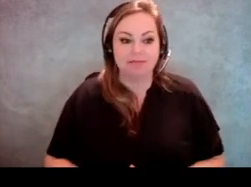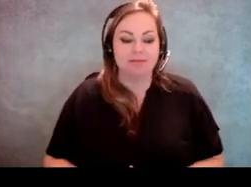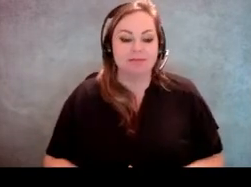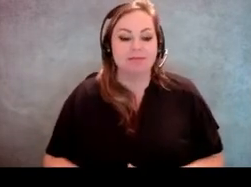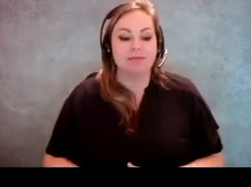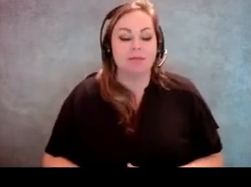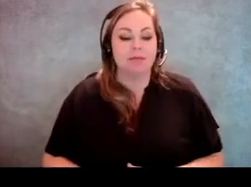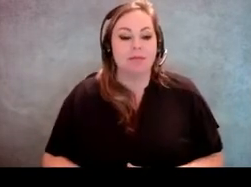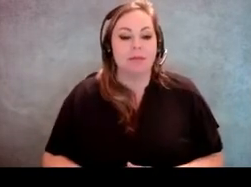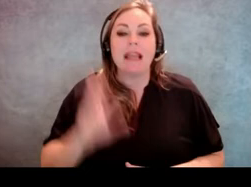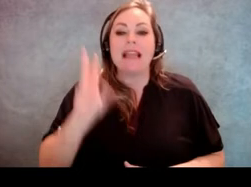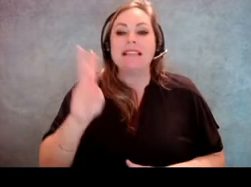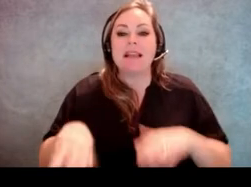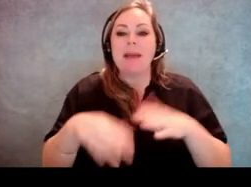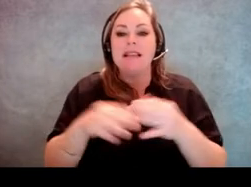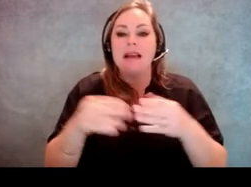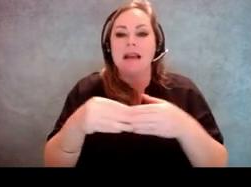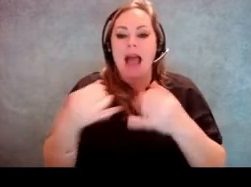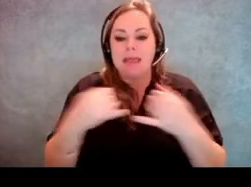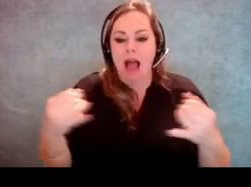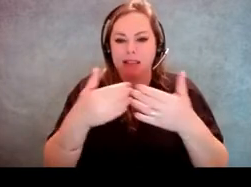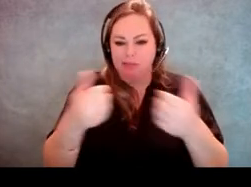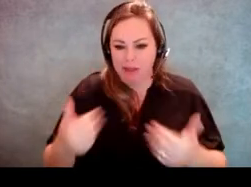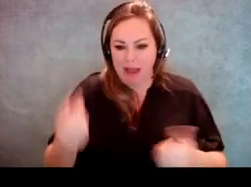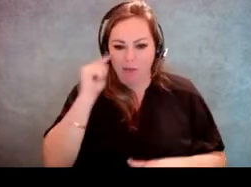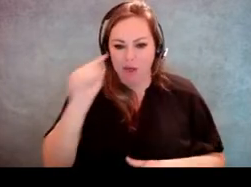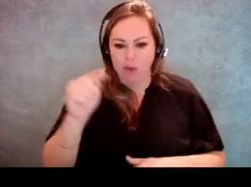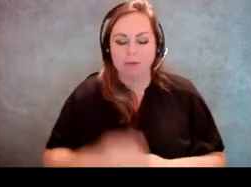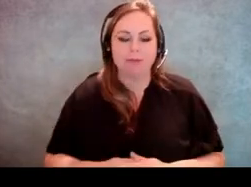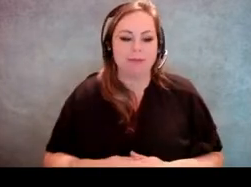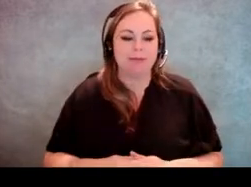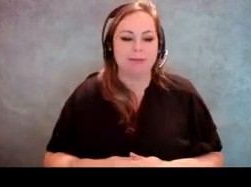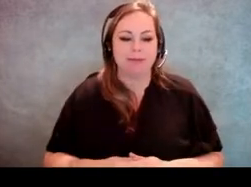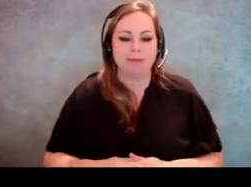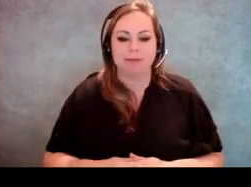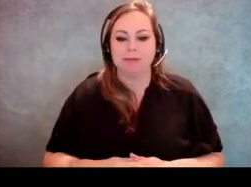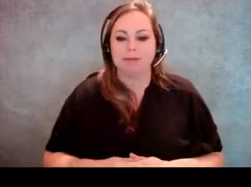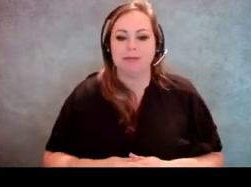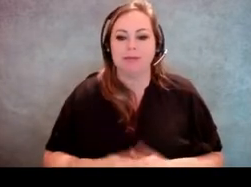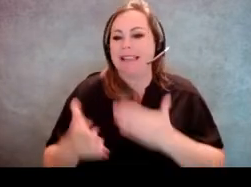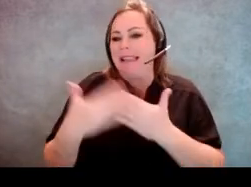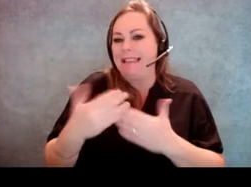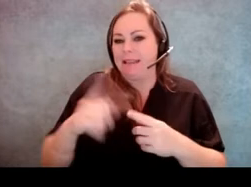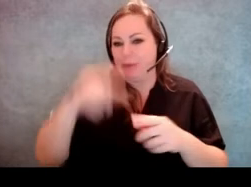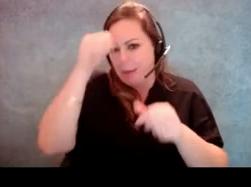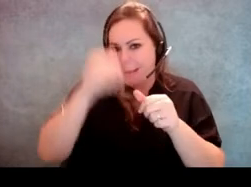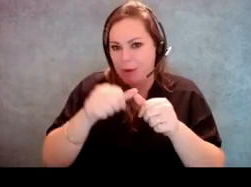Some six basic guidelines. We've broken it down for you. Six easy things. So no worries.